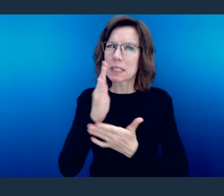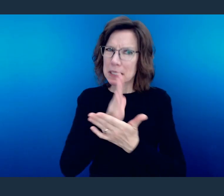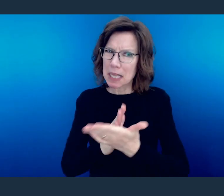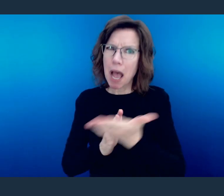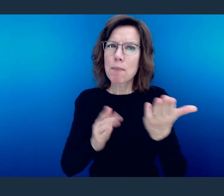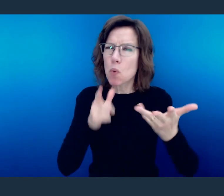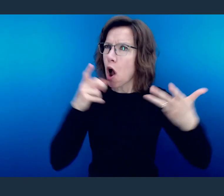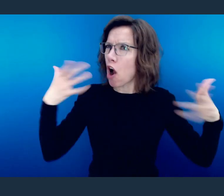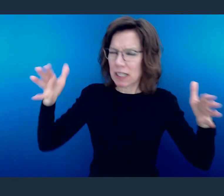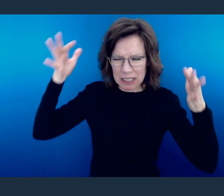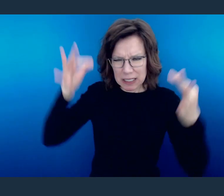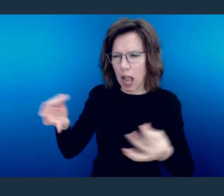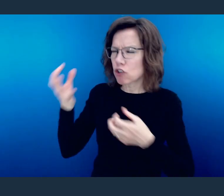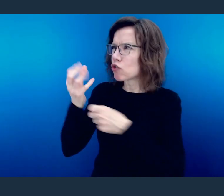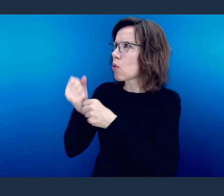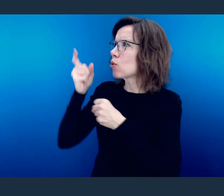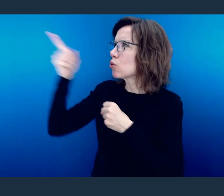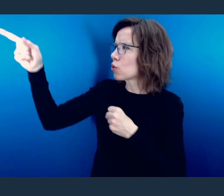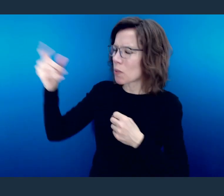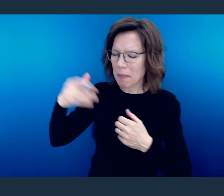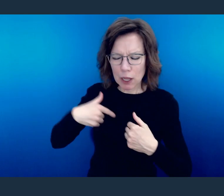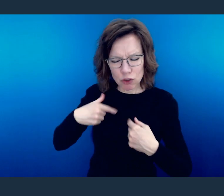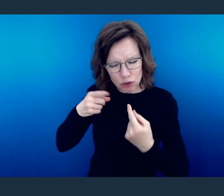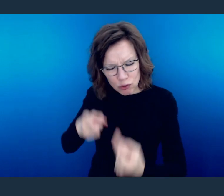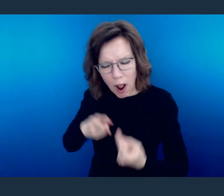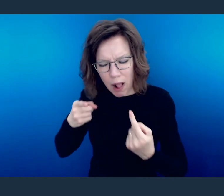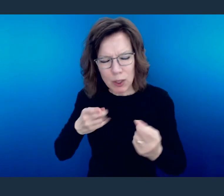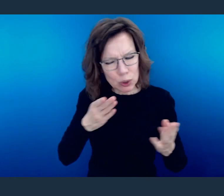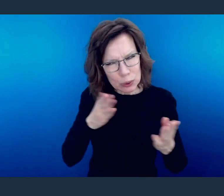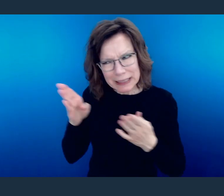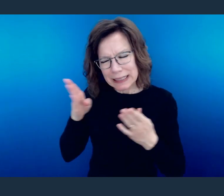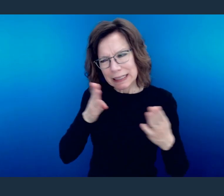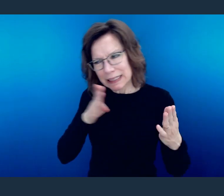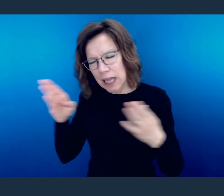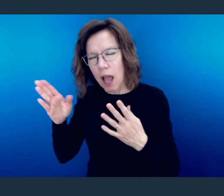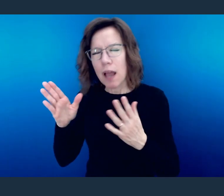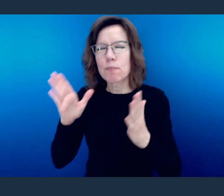in my walk. Lord, I pray that they might know today that they can always return to You.